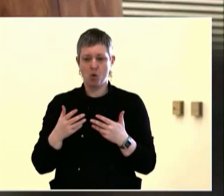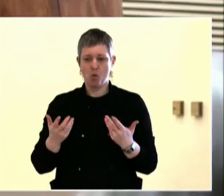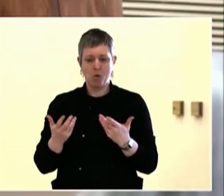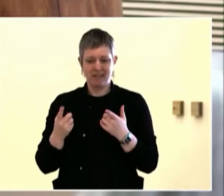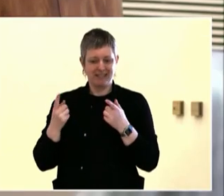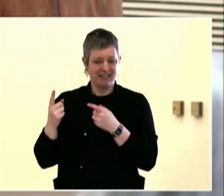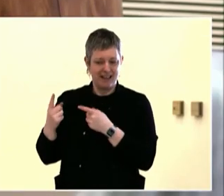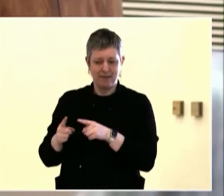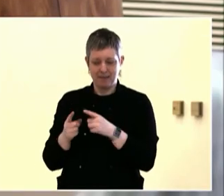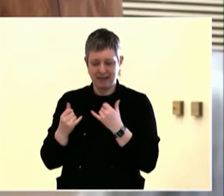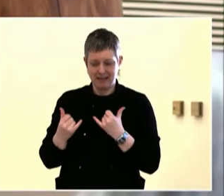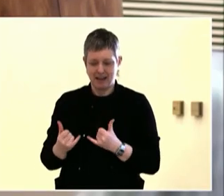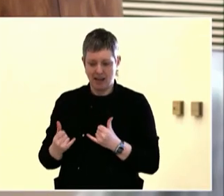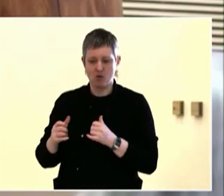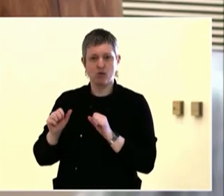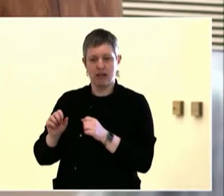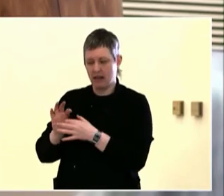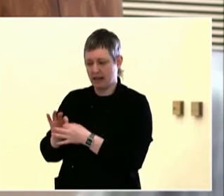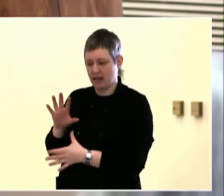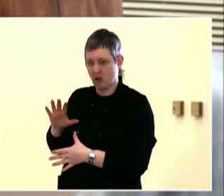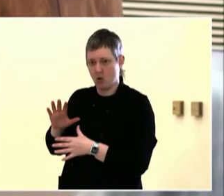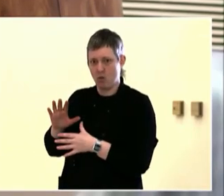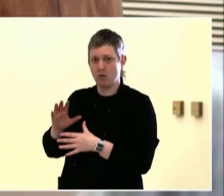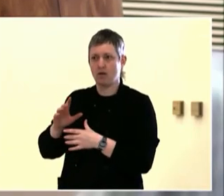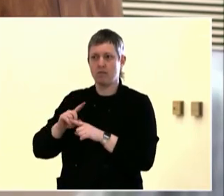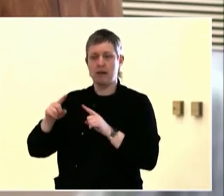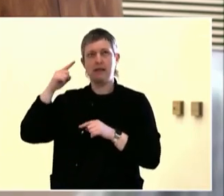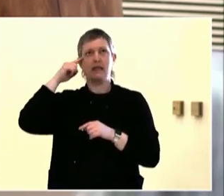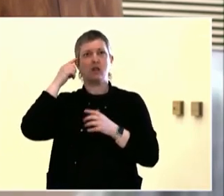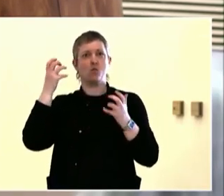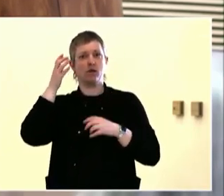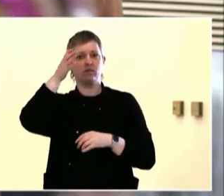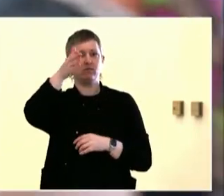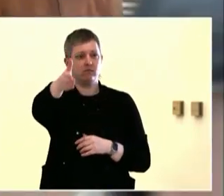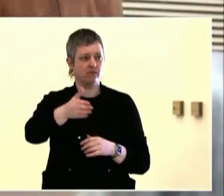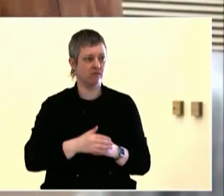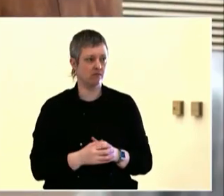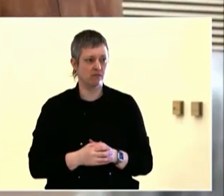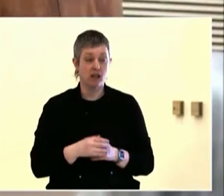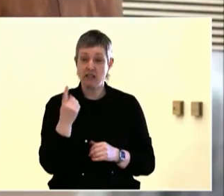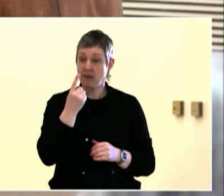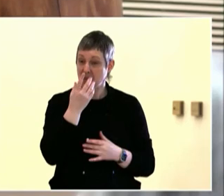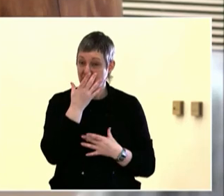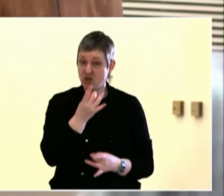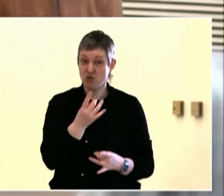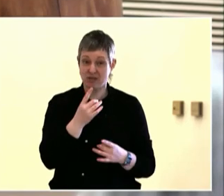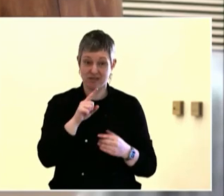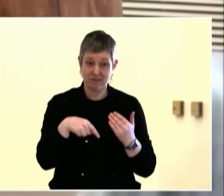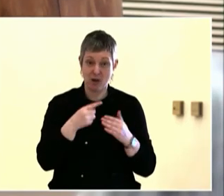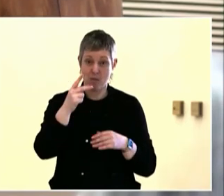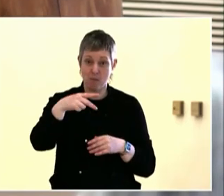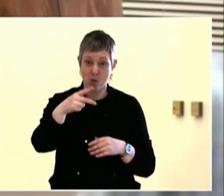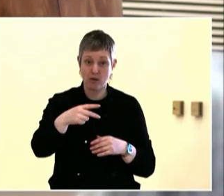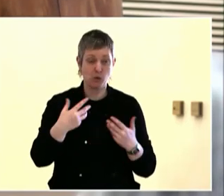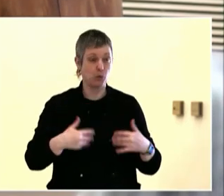that we as a society sometimes value expertise in our society is not always a healthy one.